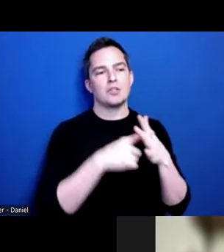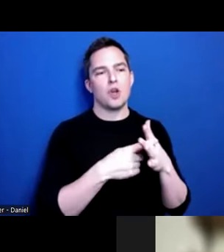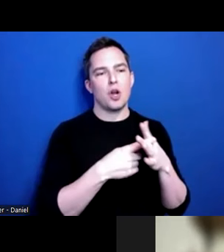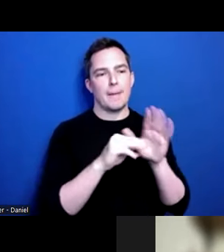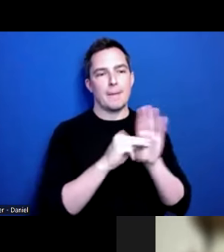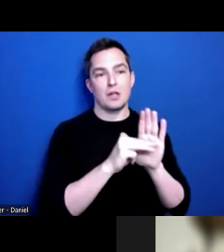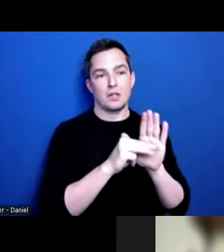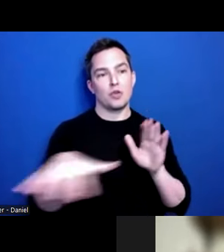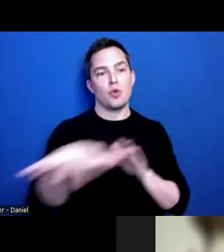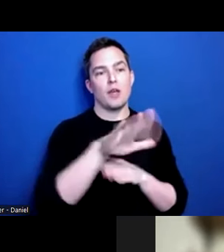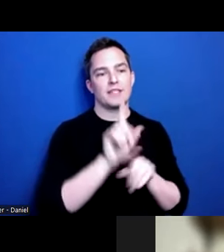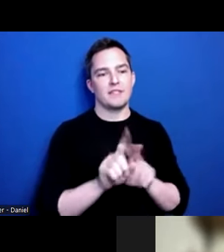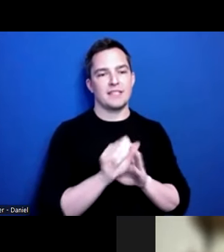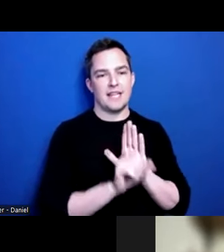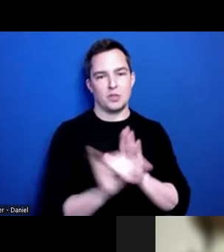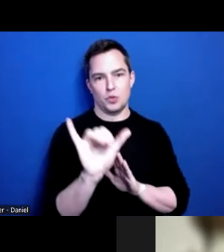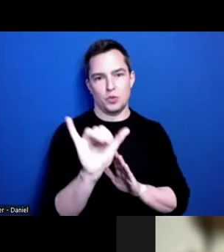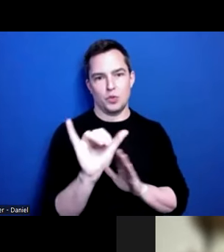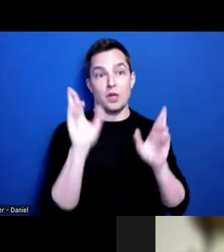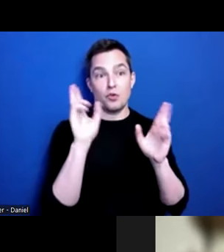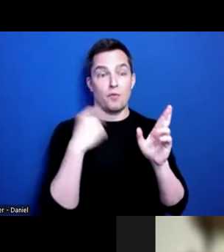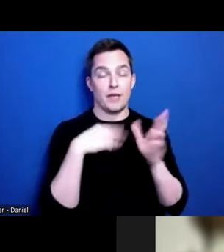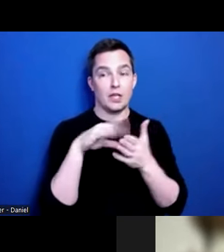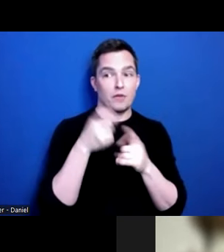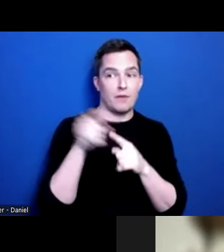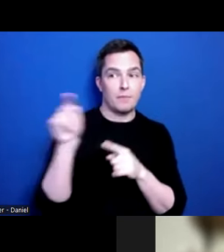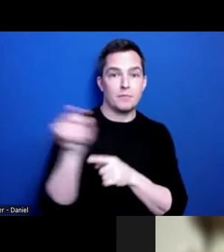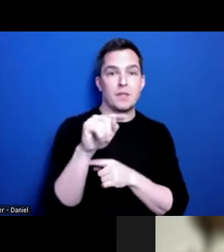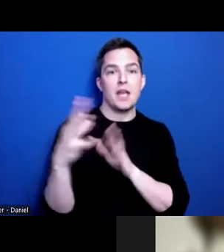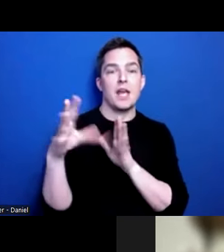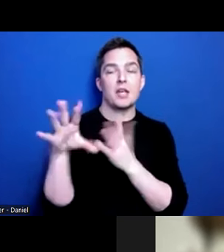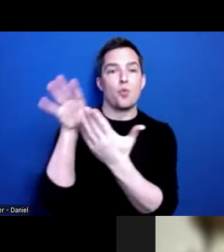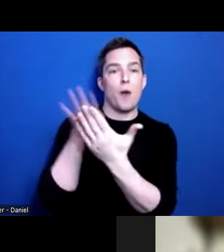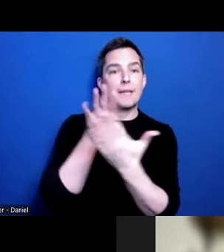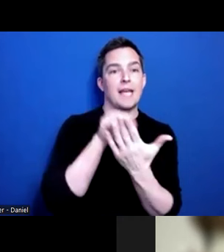of different states. I’m hoping that we can learn from those and replicate those across the country,